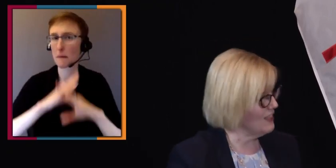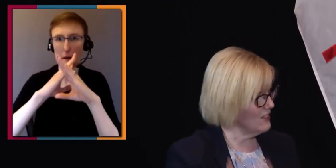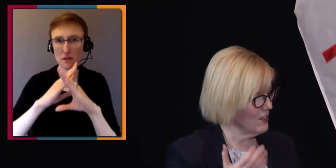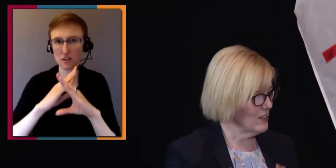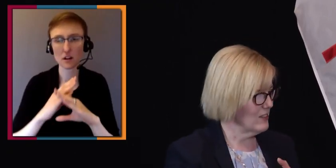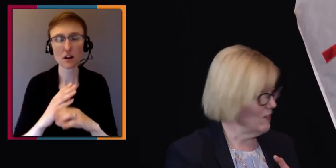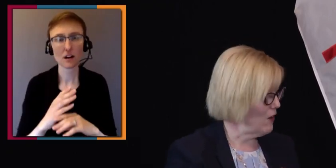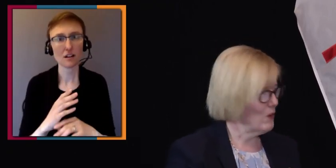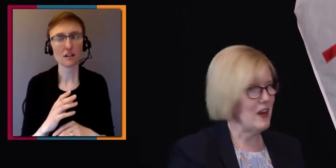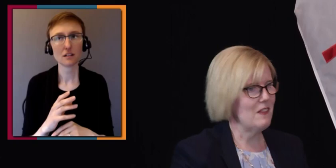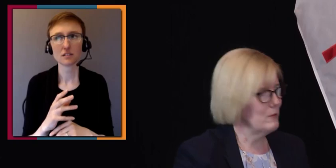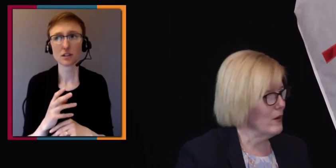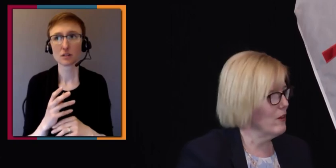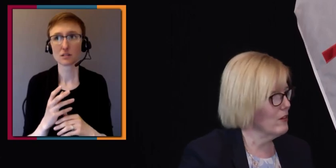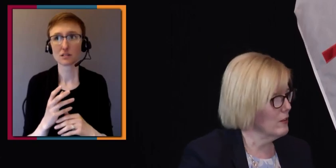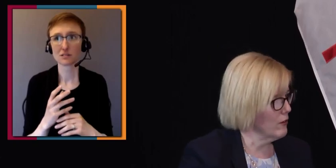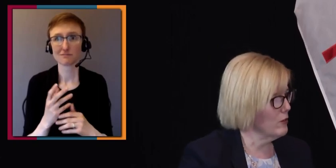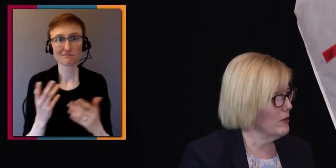But let's just not create these barriers in the first place.